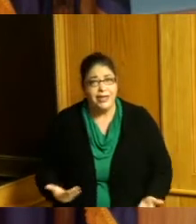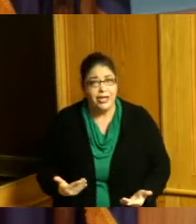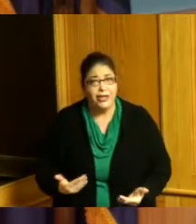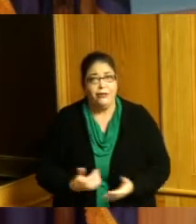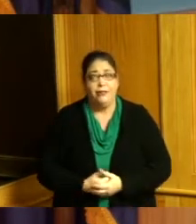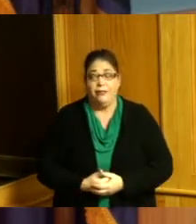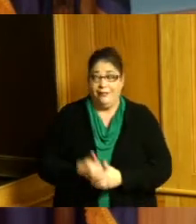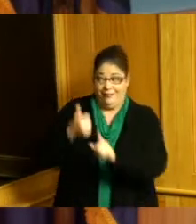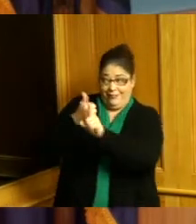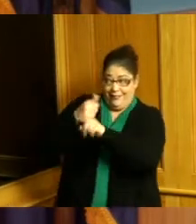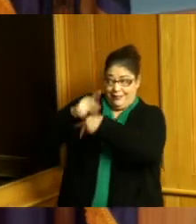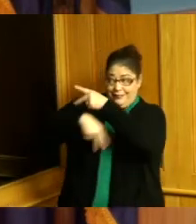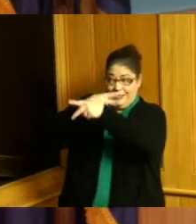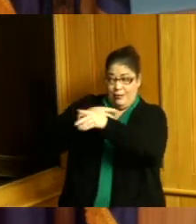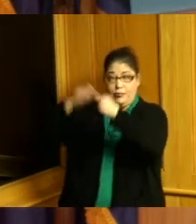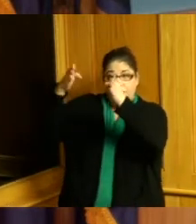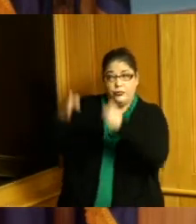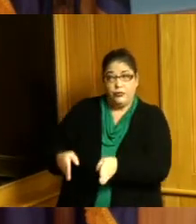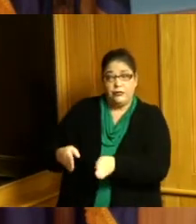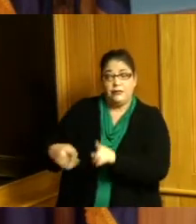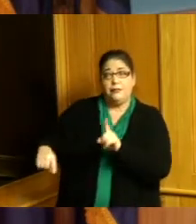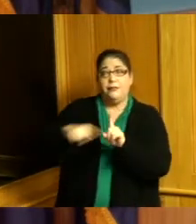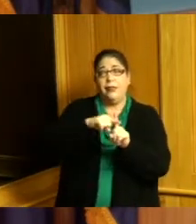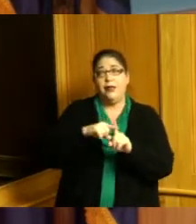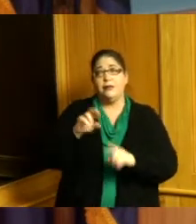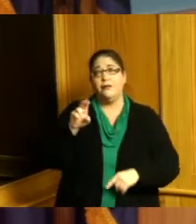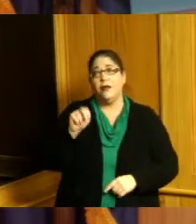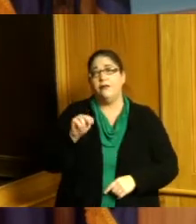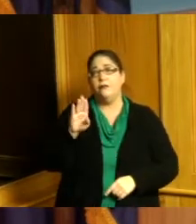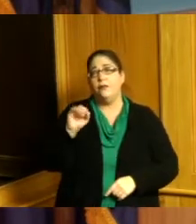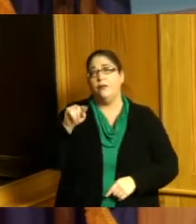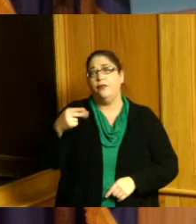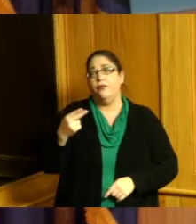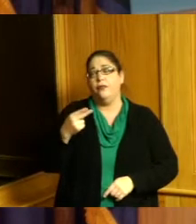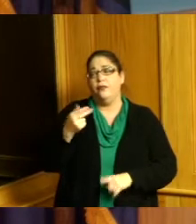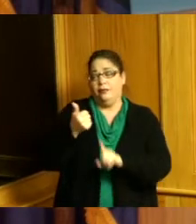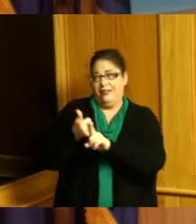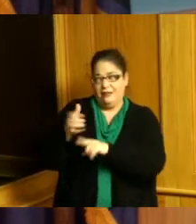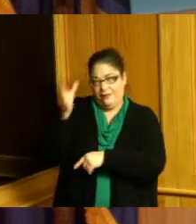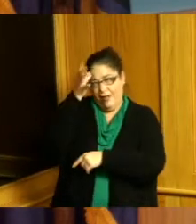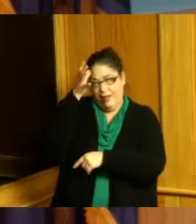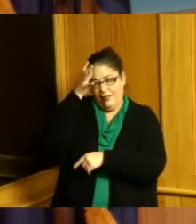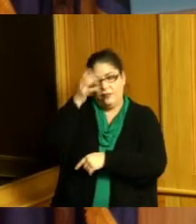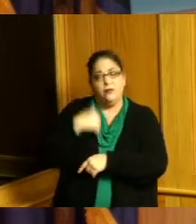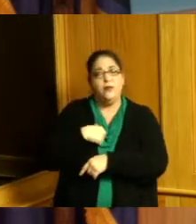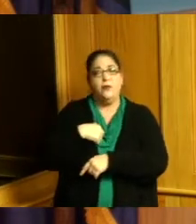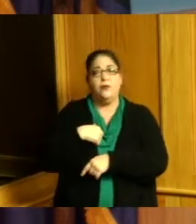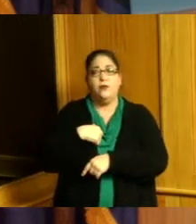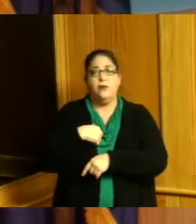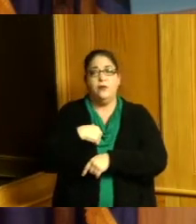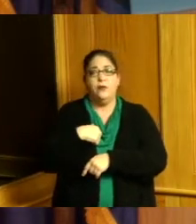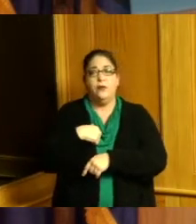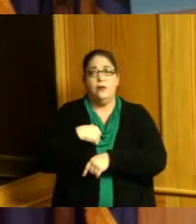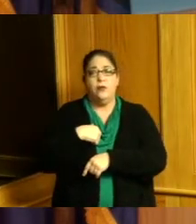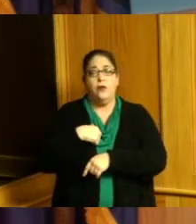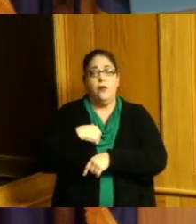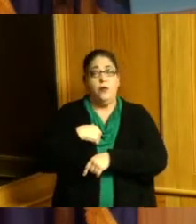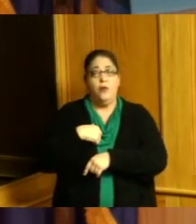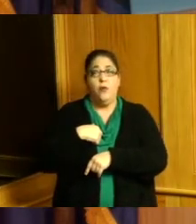like him and Reverend Booth Paul Booth's father who walked out of national baptists because they